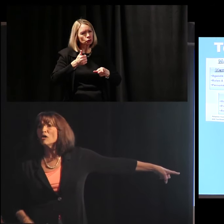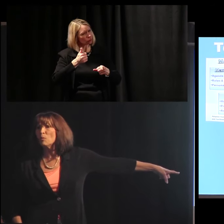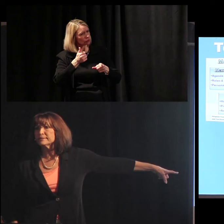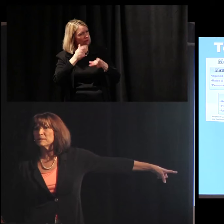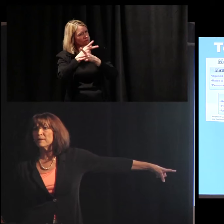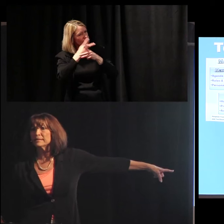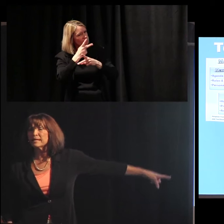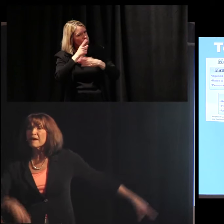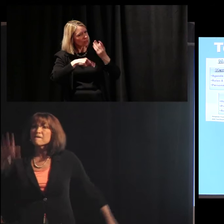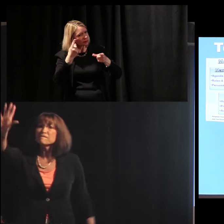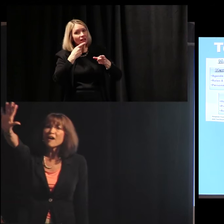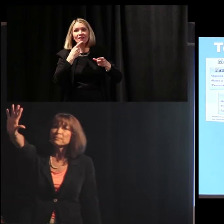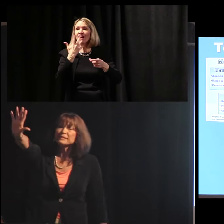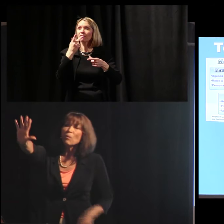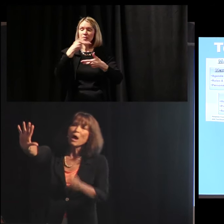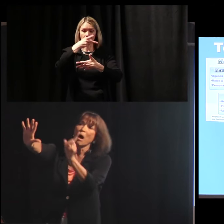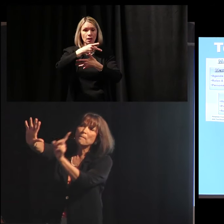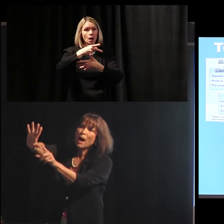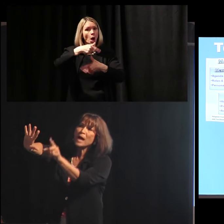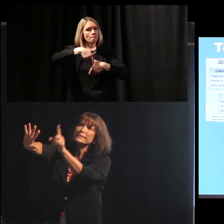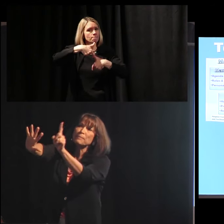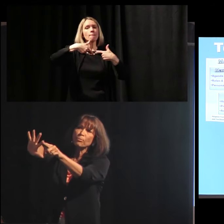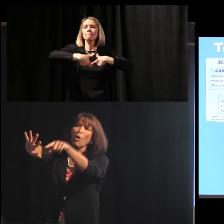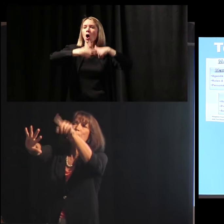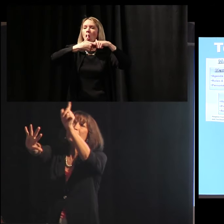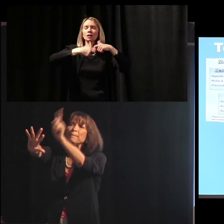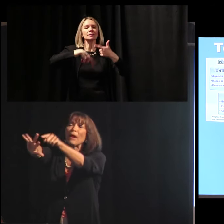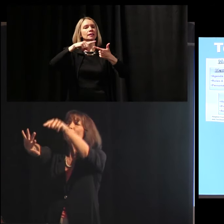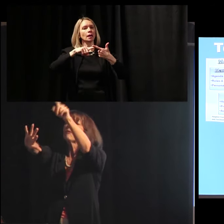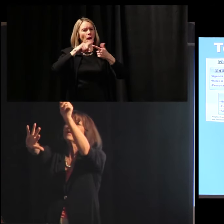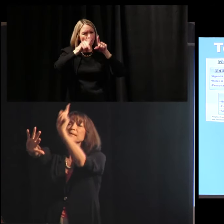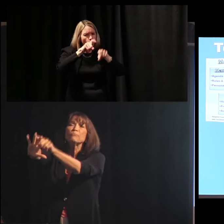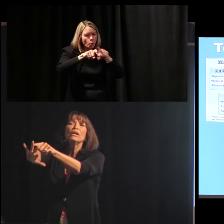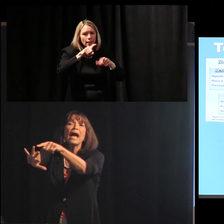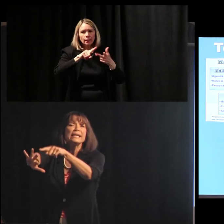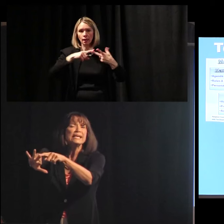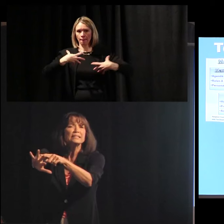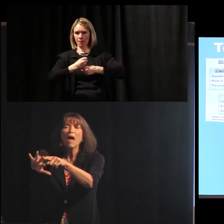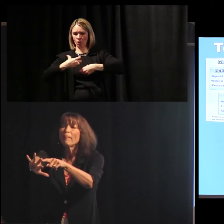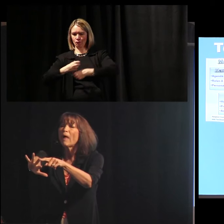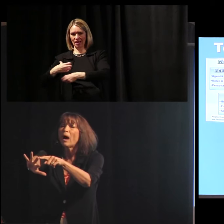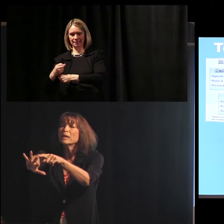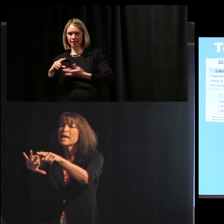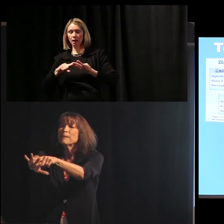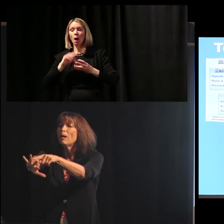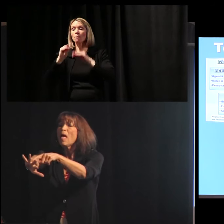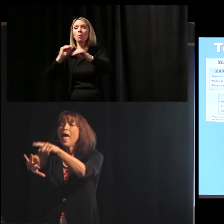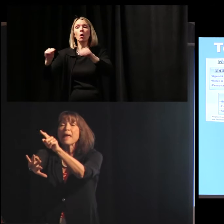to what somebody said. Five Ps are what? Pausing, probing, paraphrasing, putting ideas on the table,